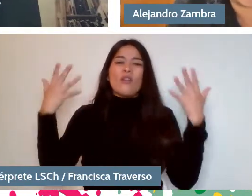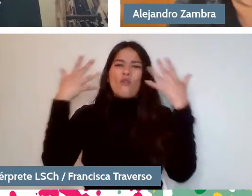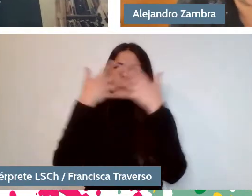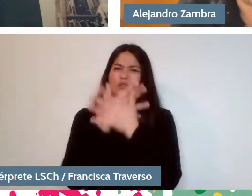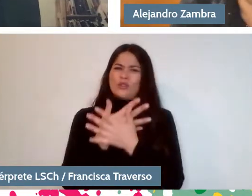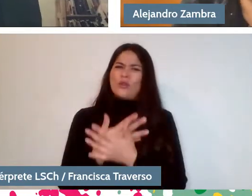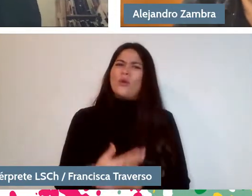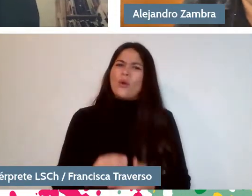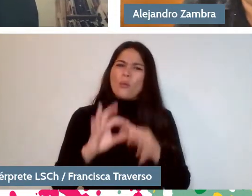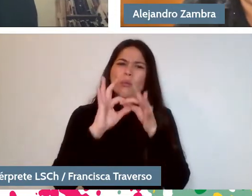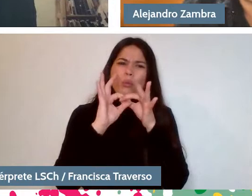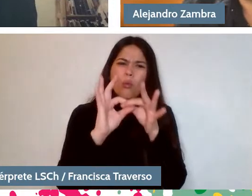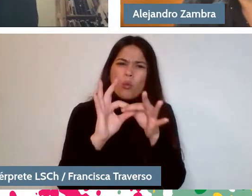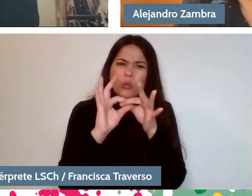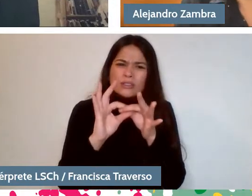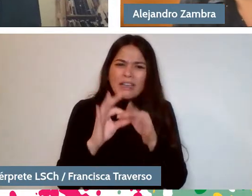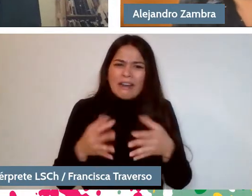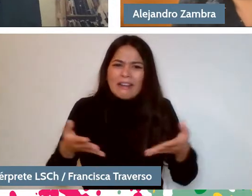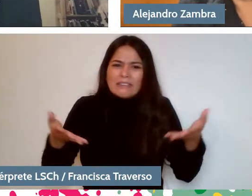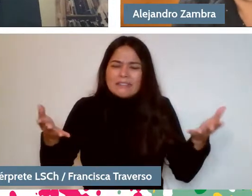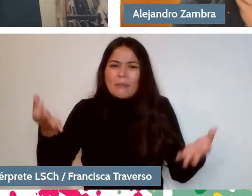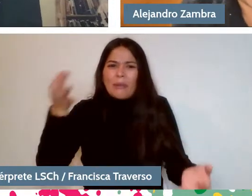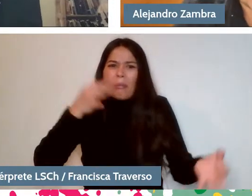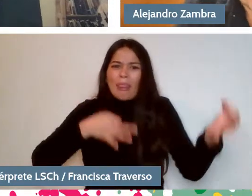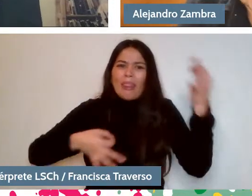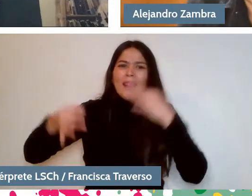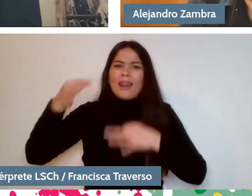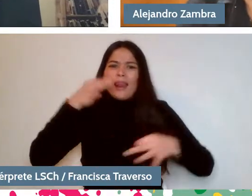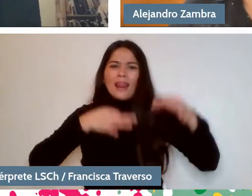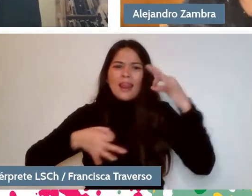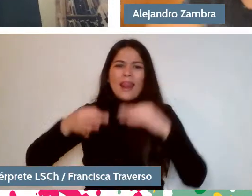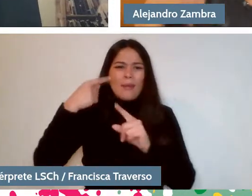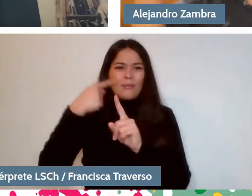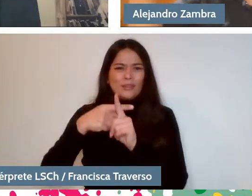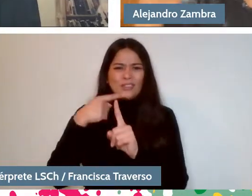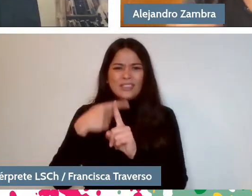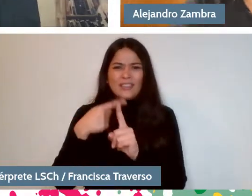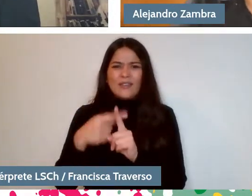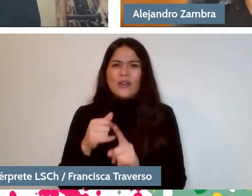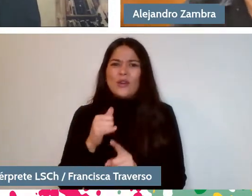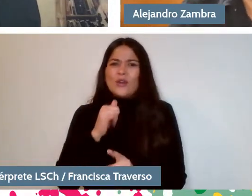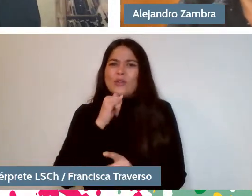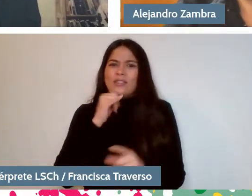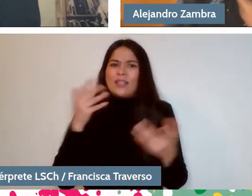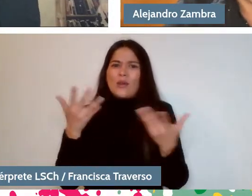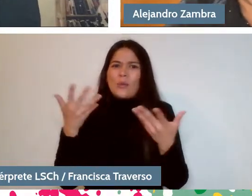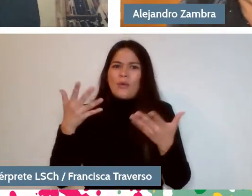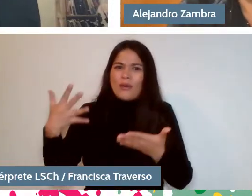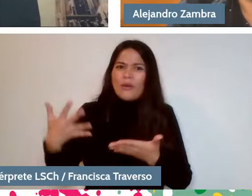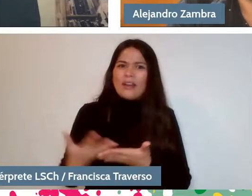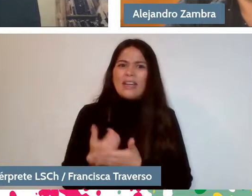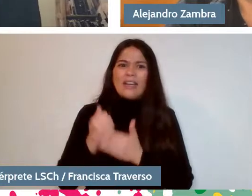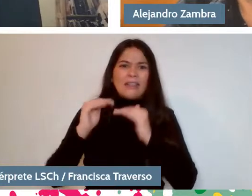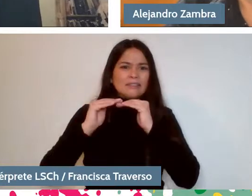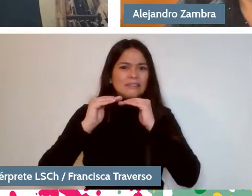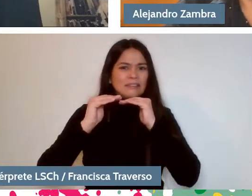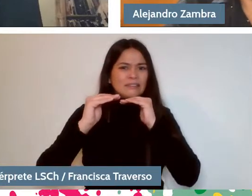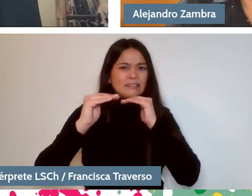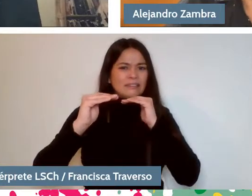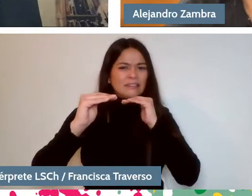I don't know how I'm going to keep them, keep them fresh. -Water.